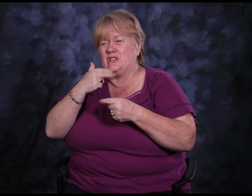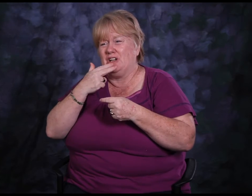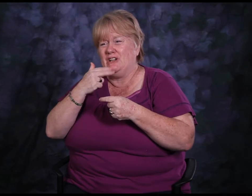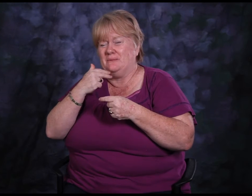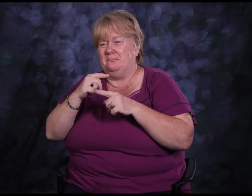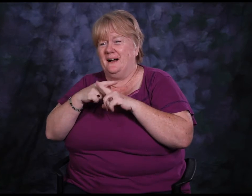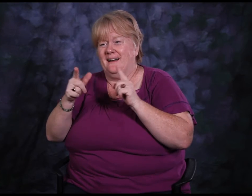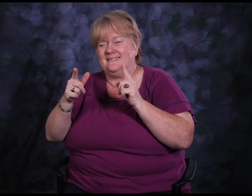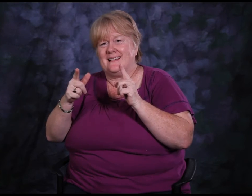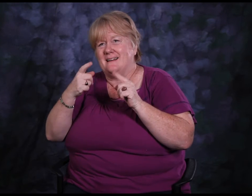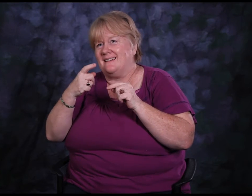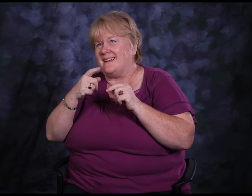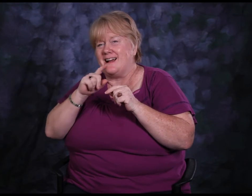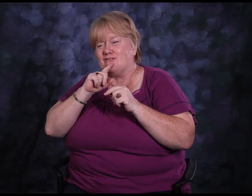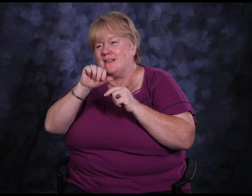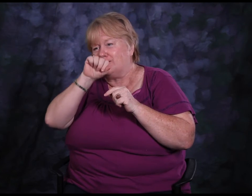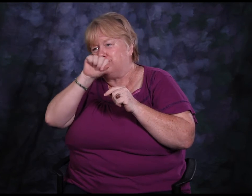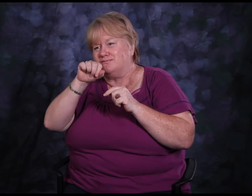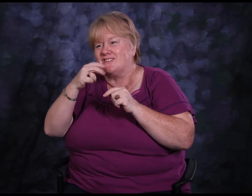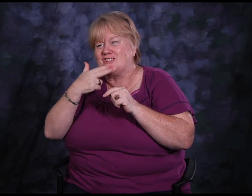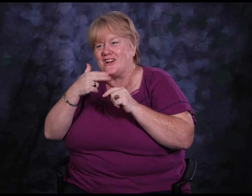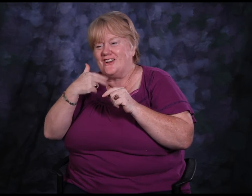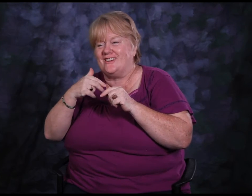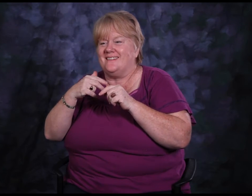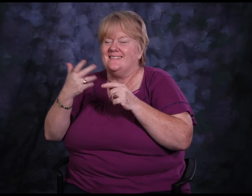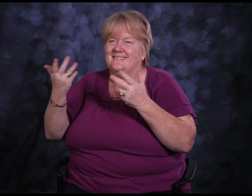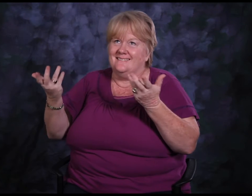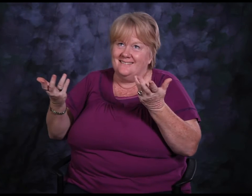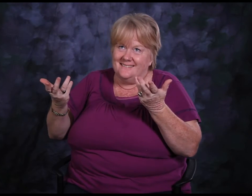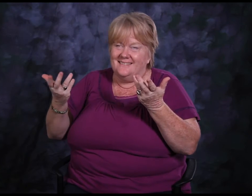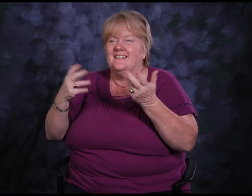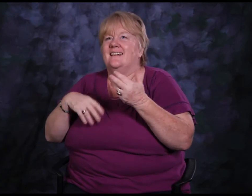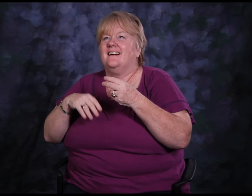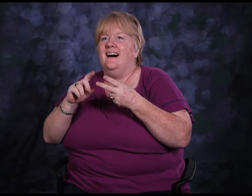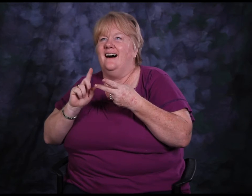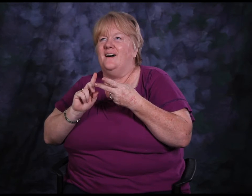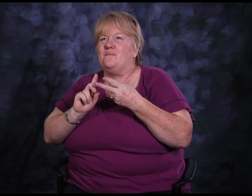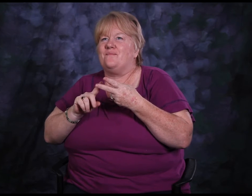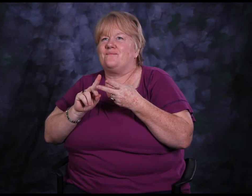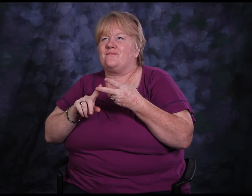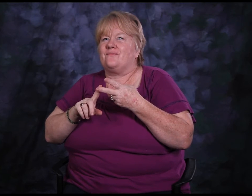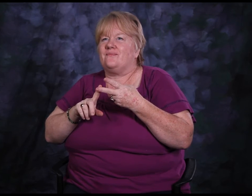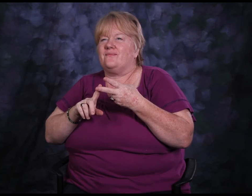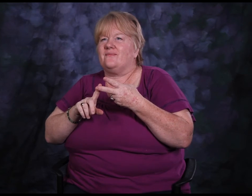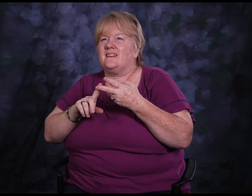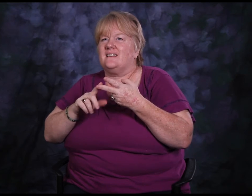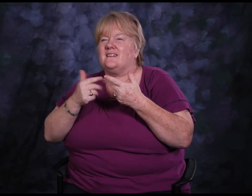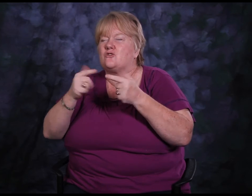well I'm trying to eat less sugar but I love sweets and that's tough.